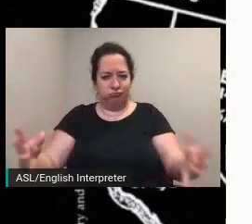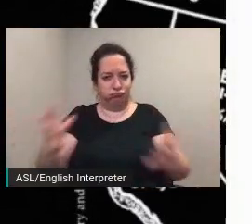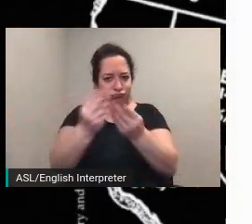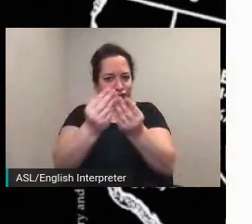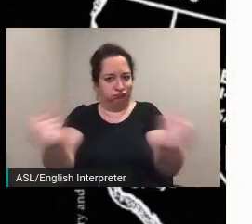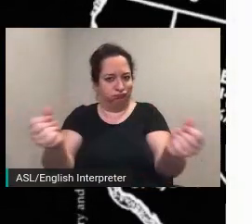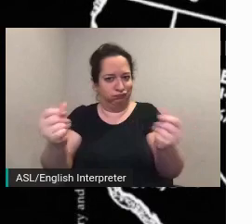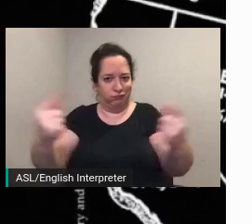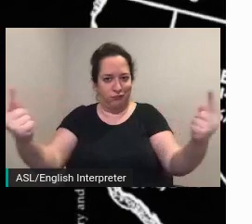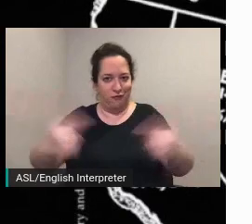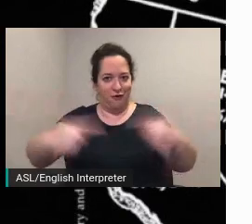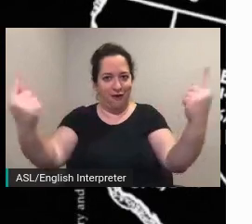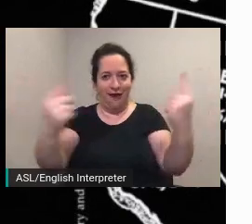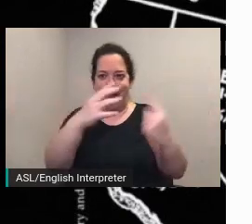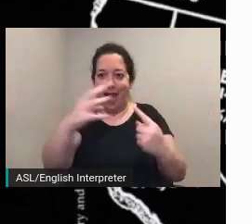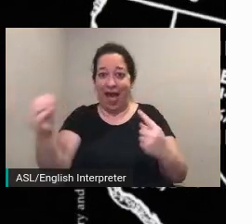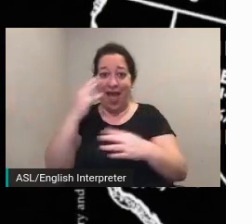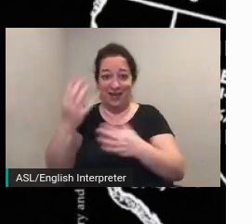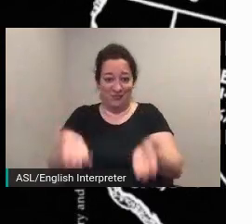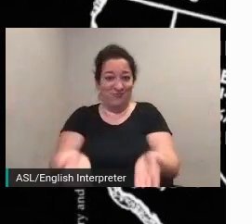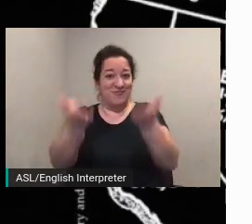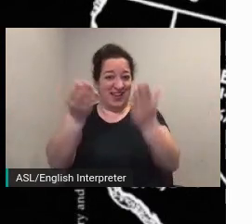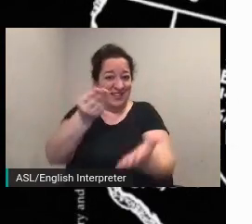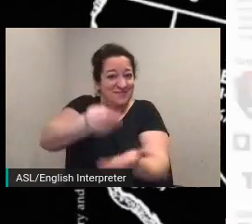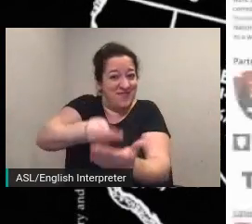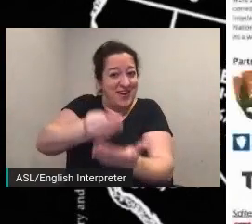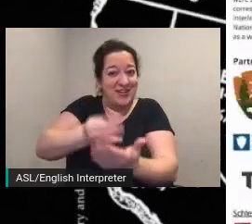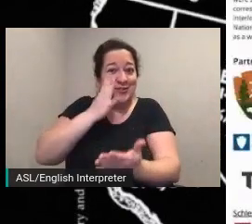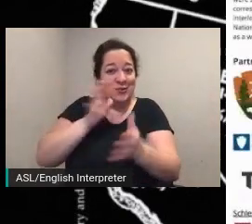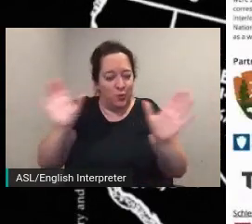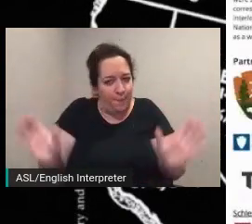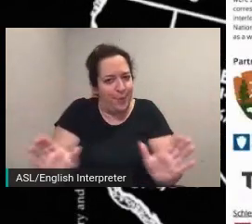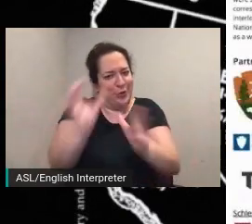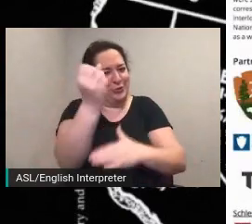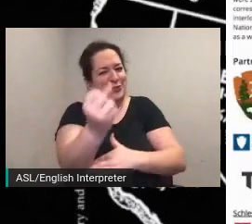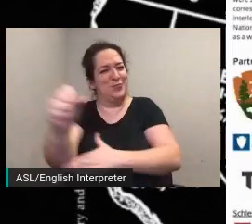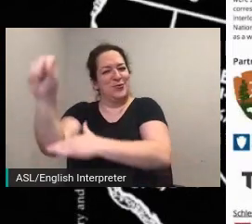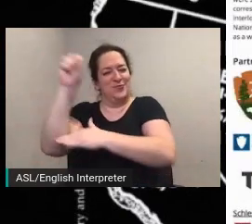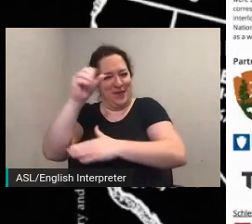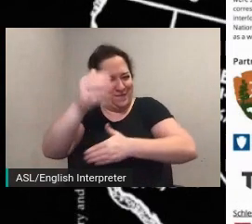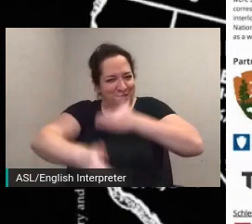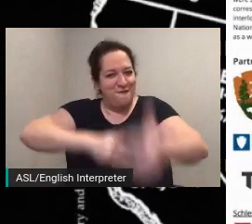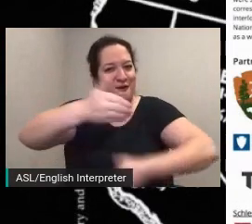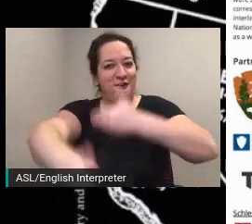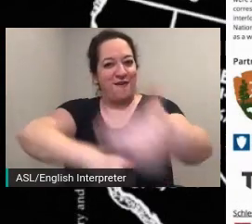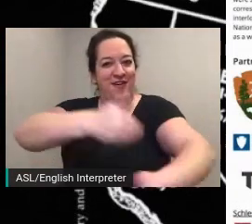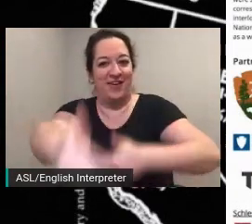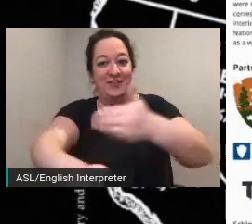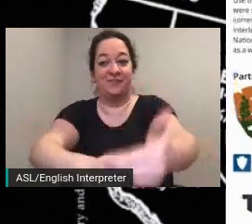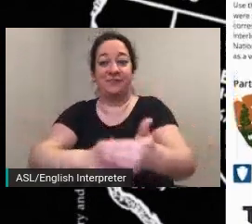the movement forward in order to make the information accessible to a wide range of people we've created